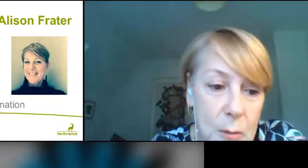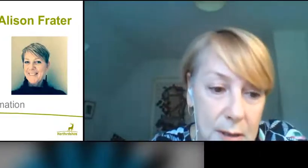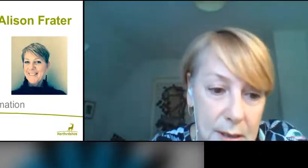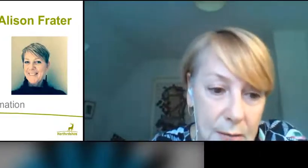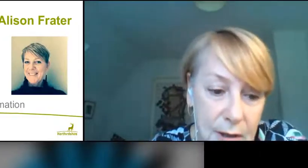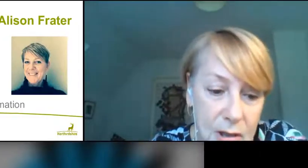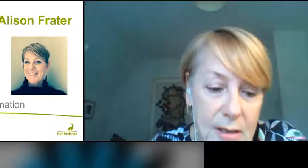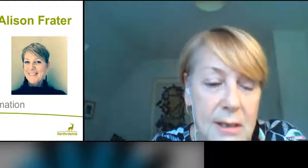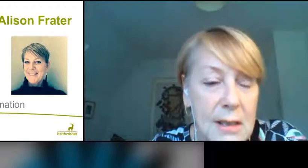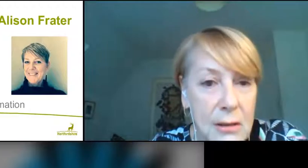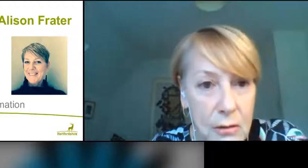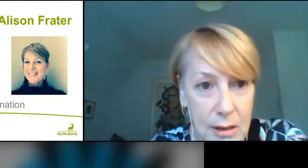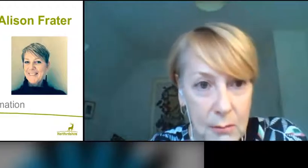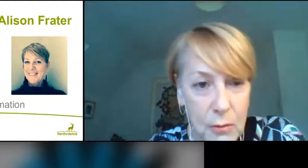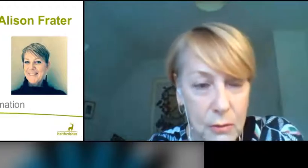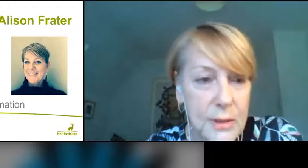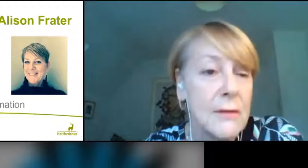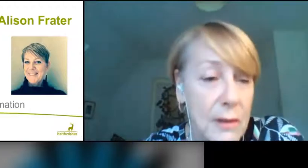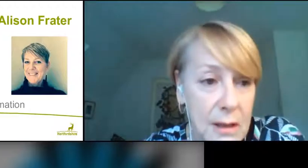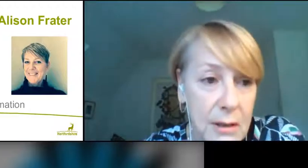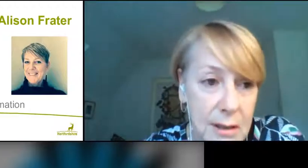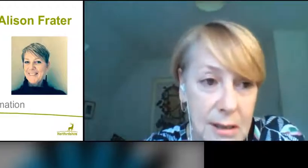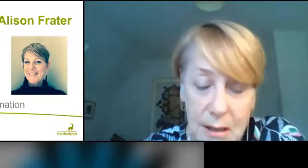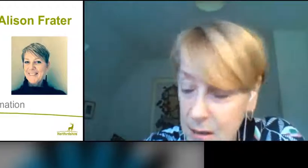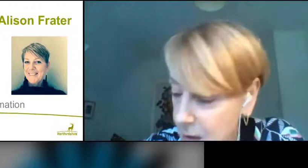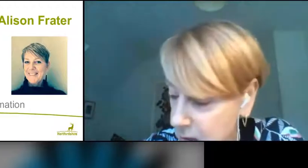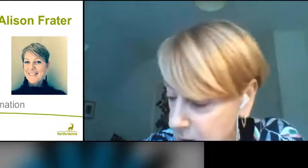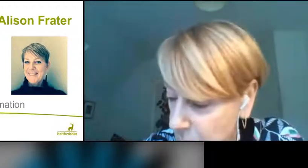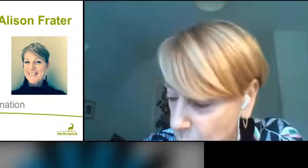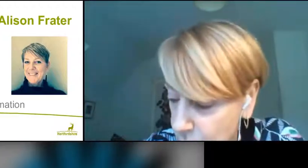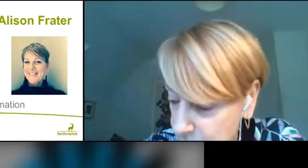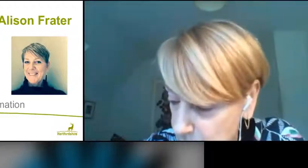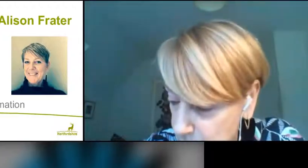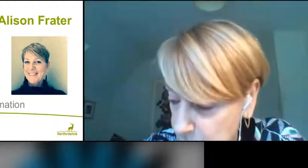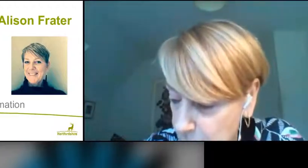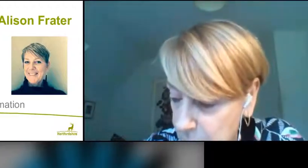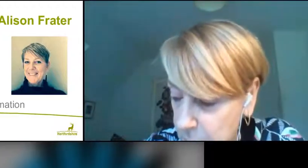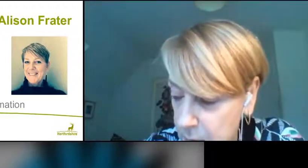with this infectious disease, and create more severe illness and worse symptoms for people.